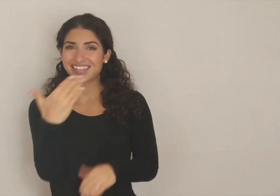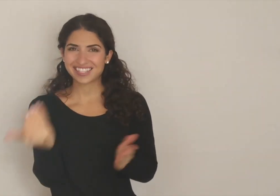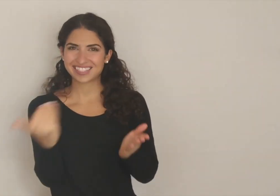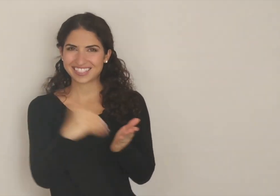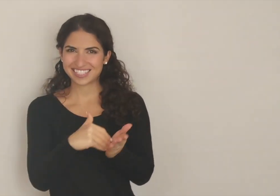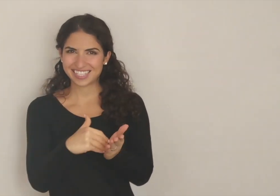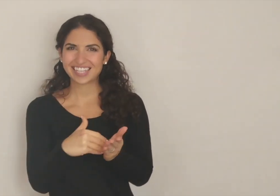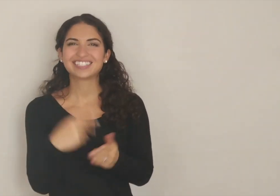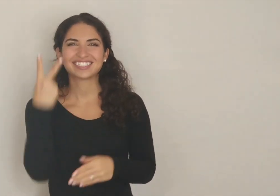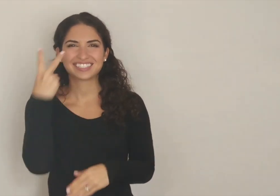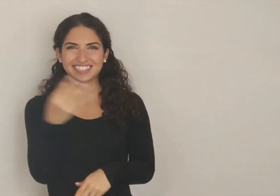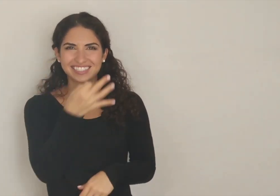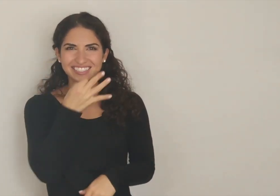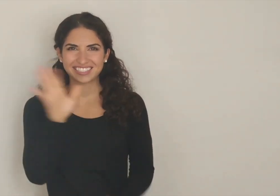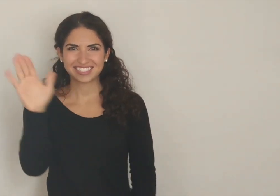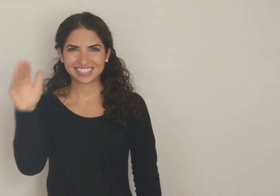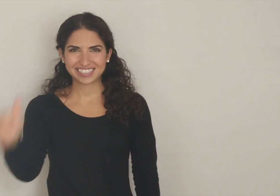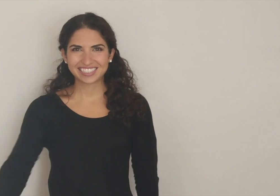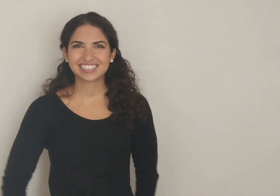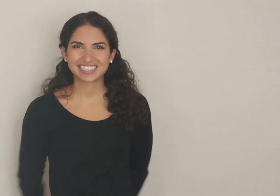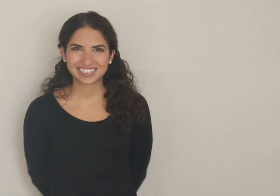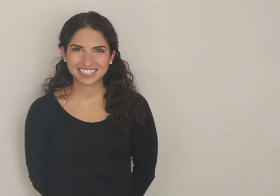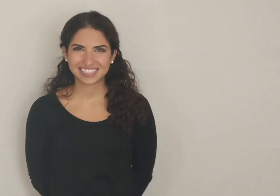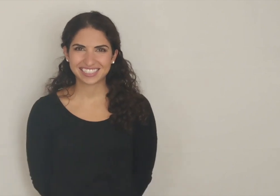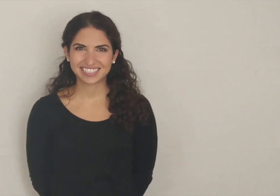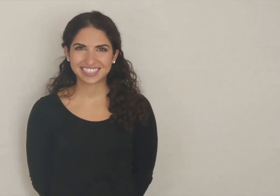Thanks again and I'll see you soon. Bye!